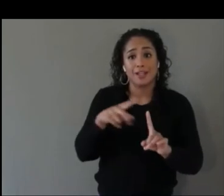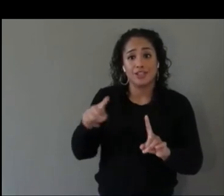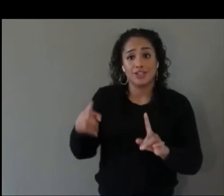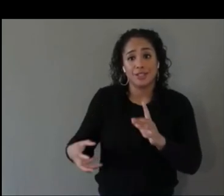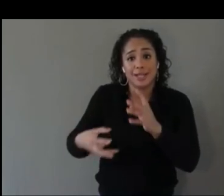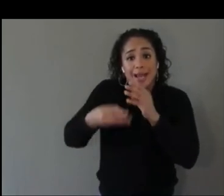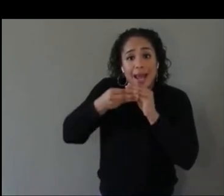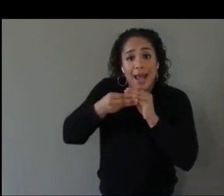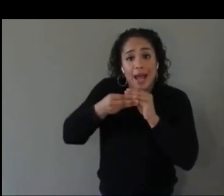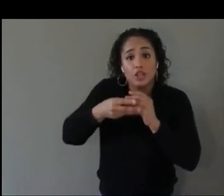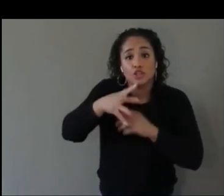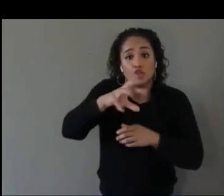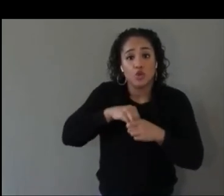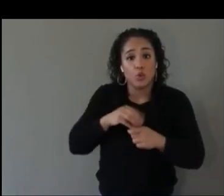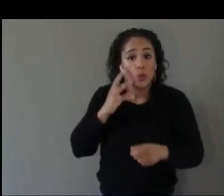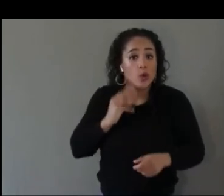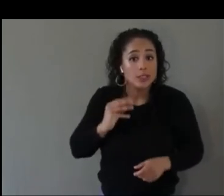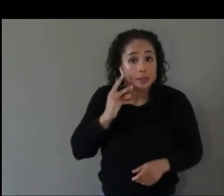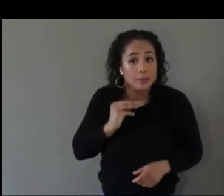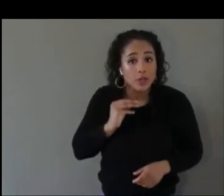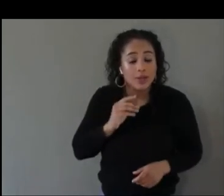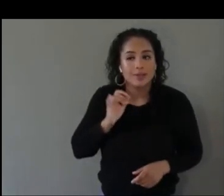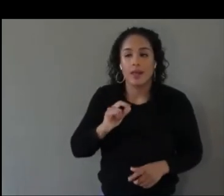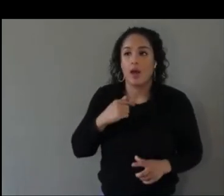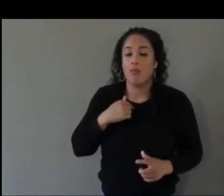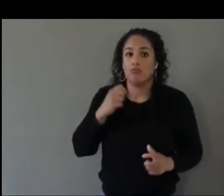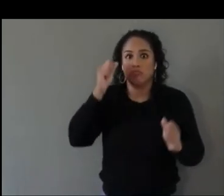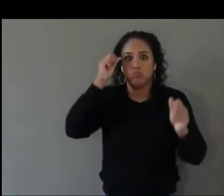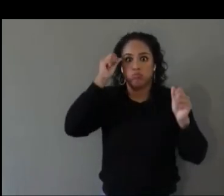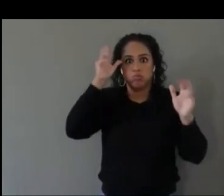I put it into some of our experiences and it was beautiful.